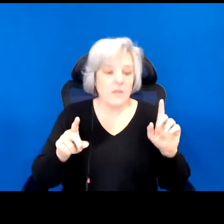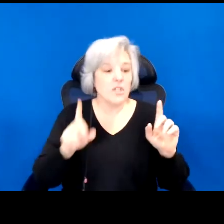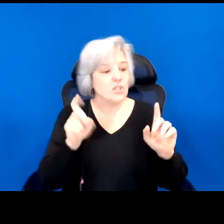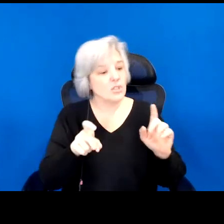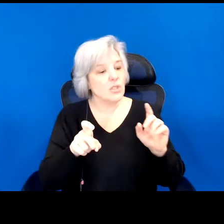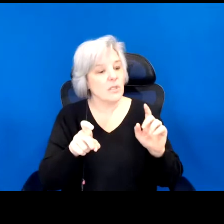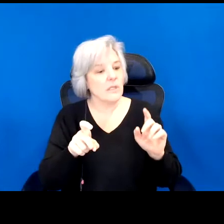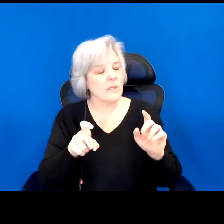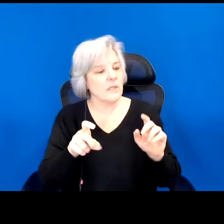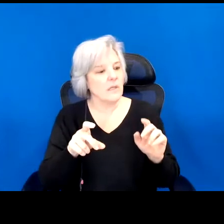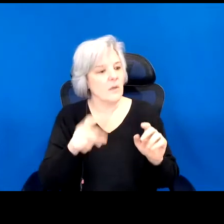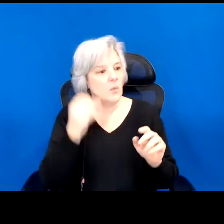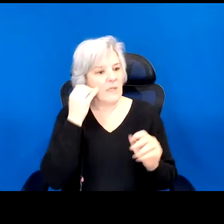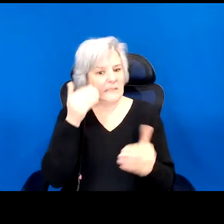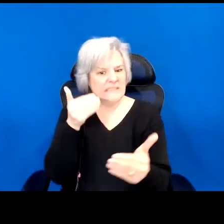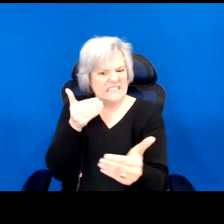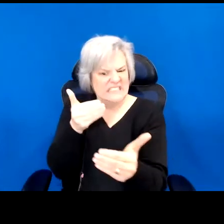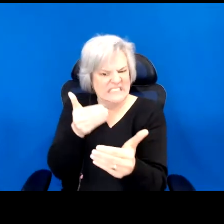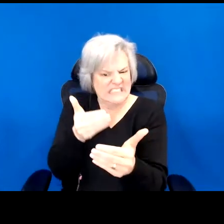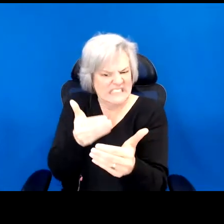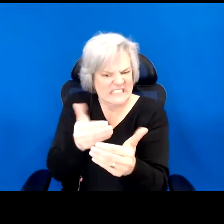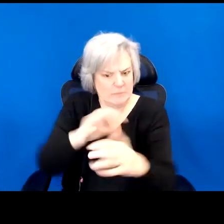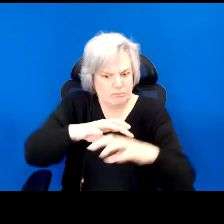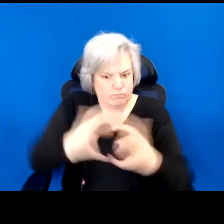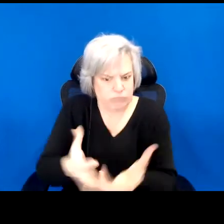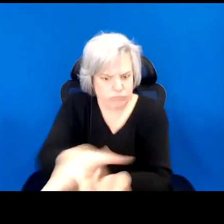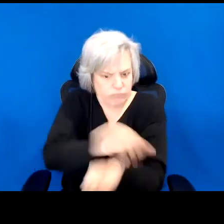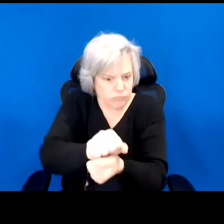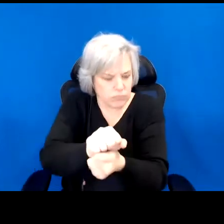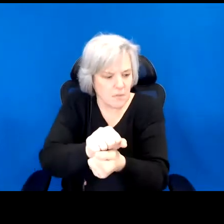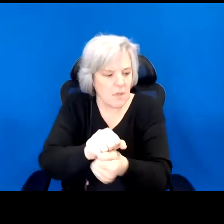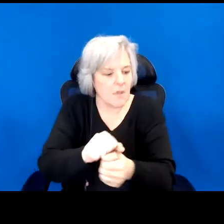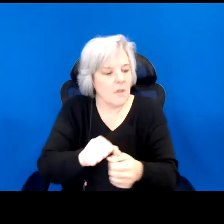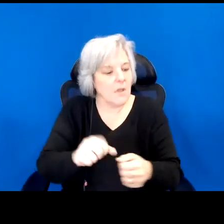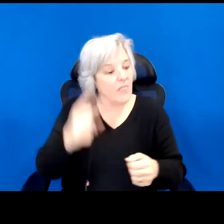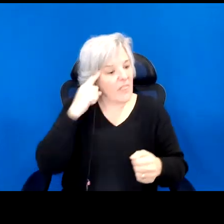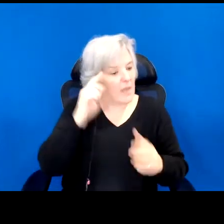extinction trump the Marxist formulation of class revolution?